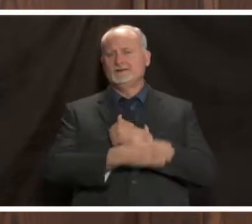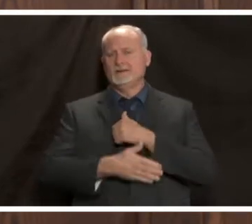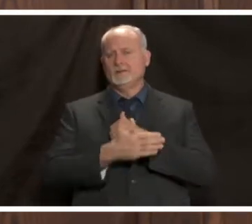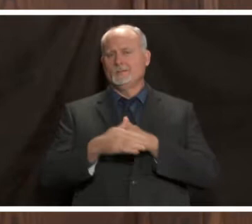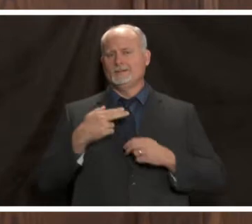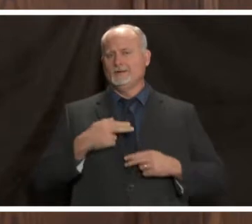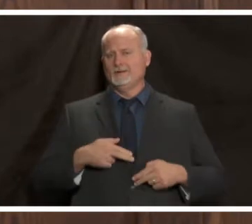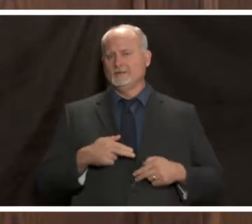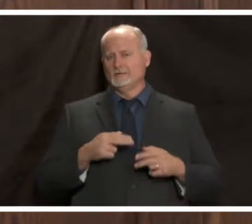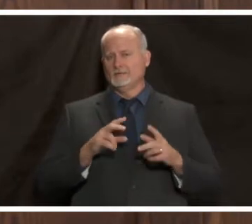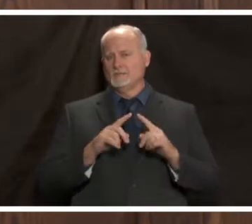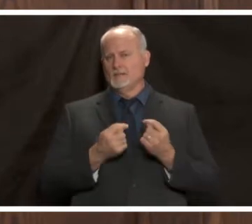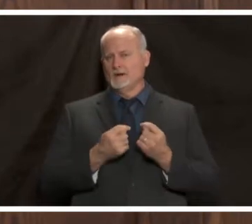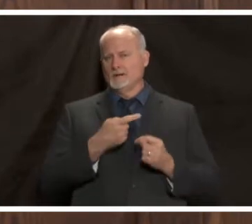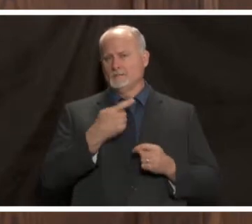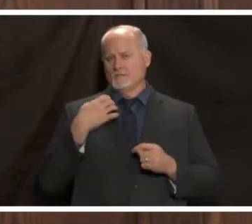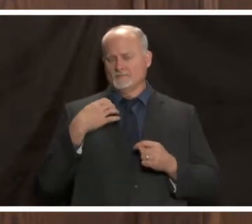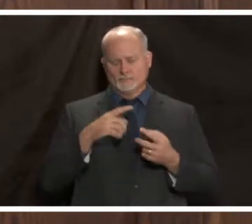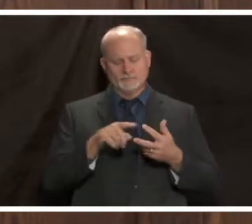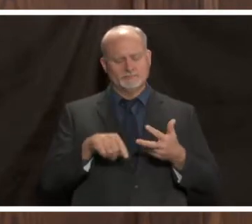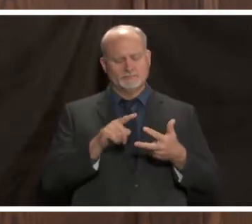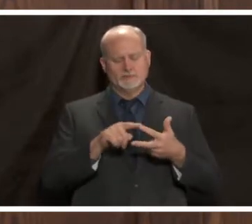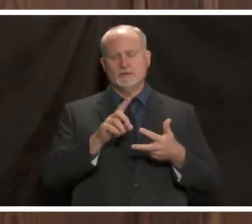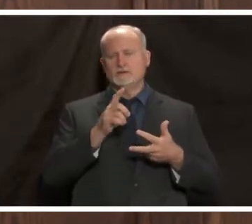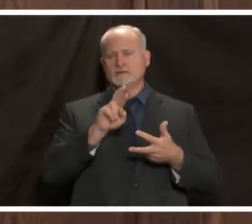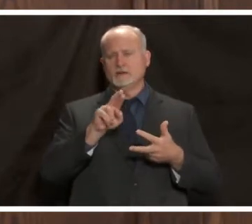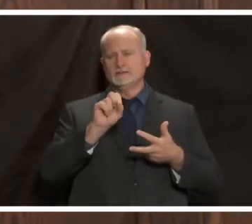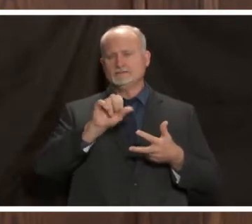following will be dr sarah nafziger she is the chair of uab's emergency